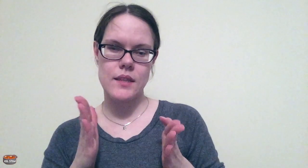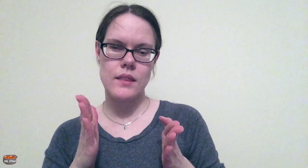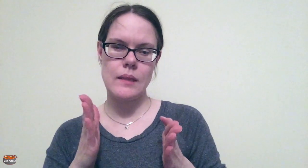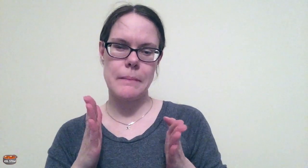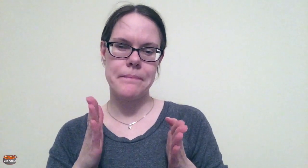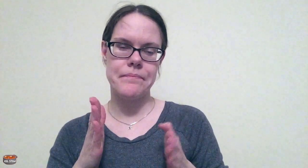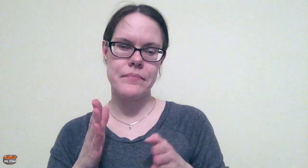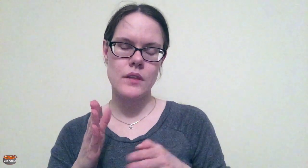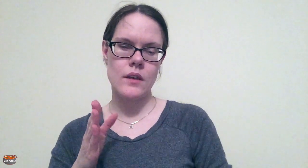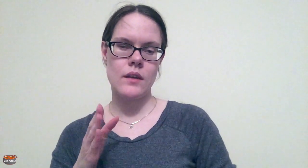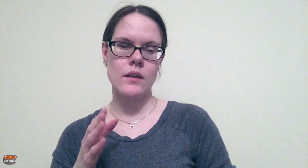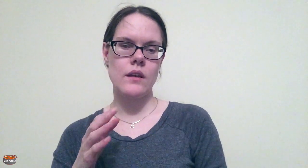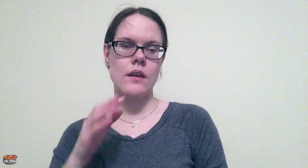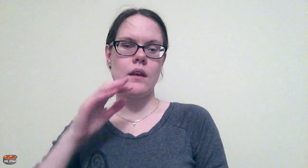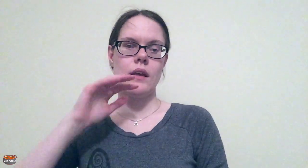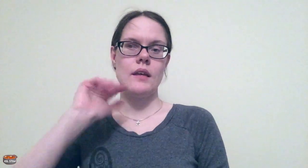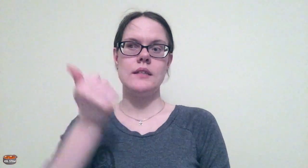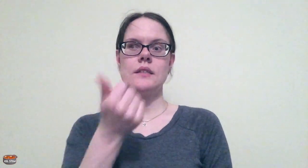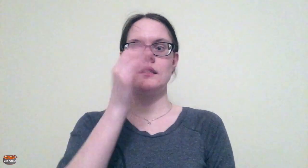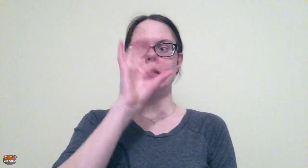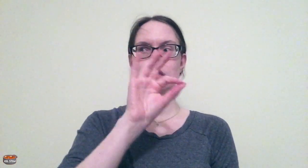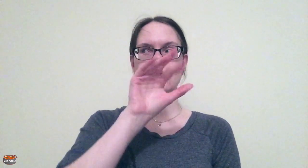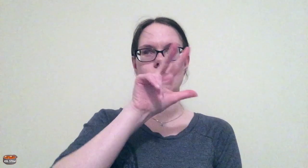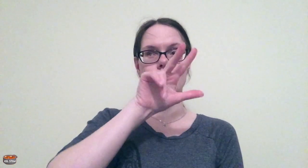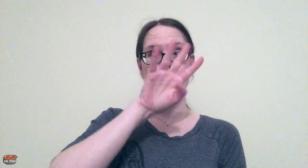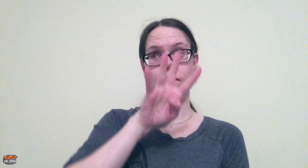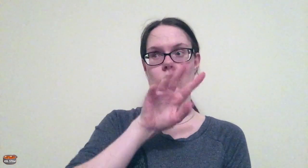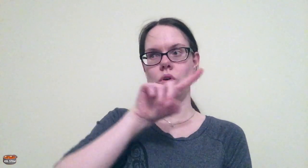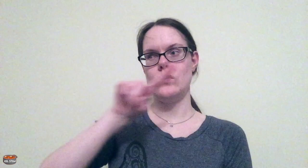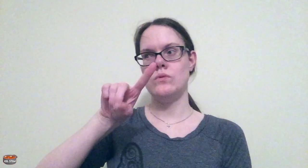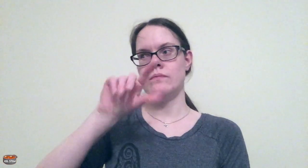From approximately